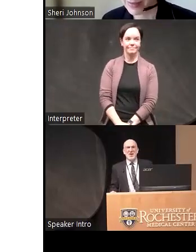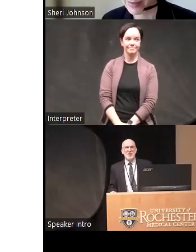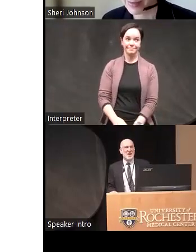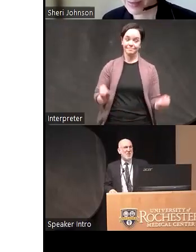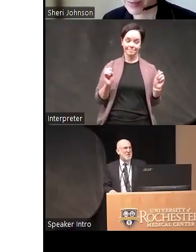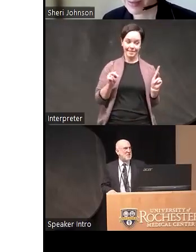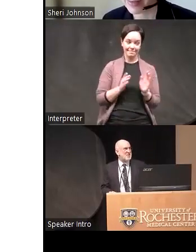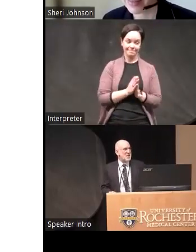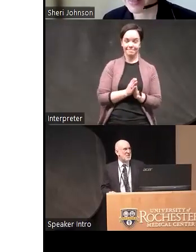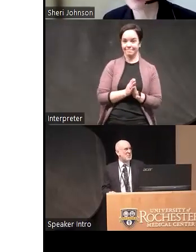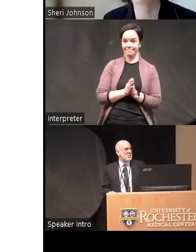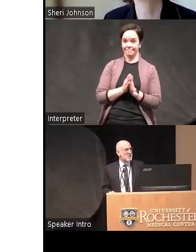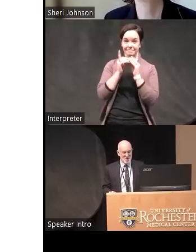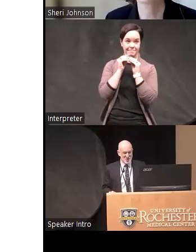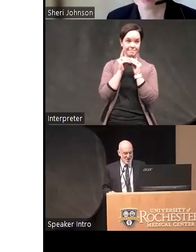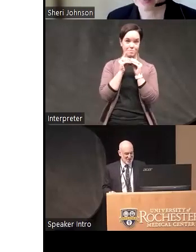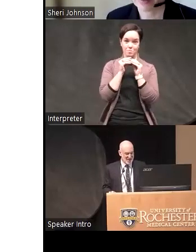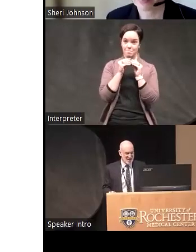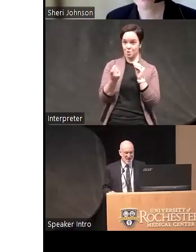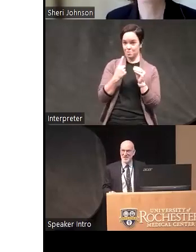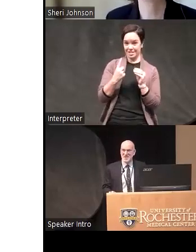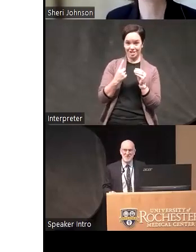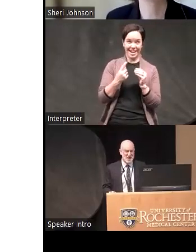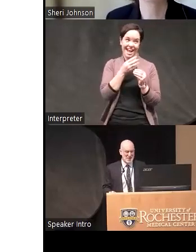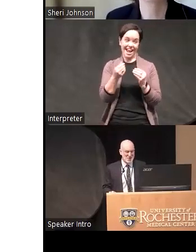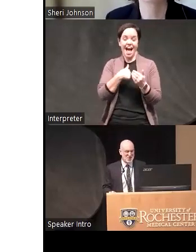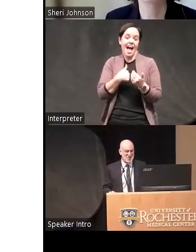okay well I think we have time for one more question and I just happen to have a question